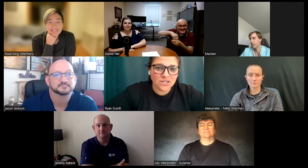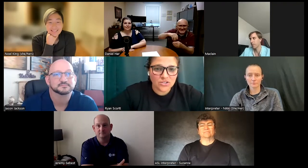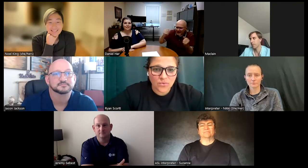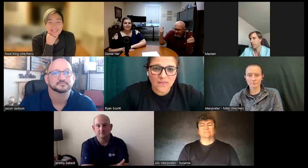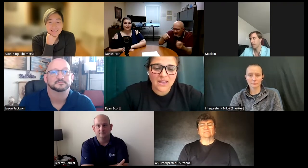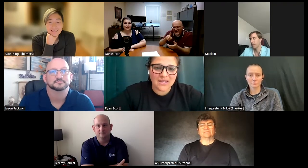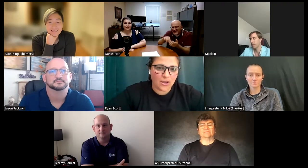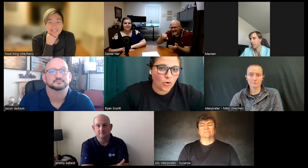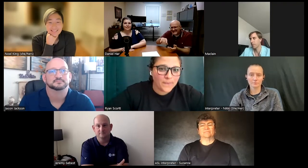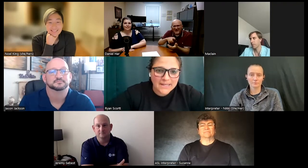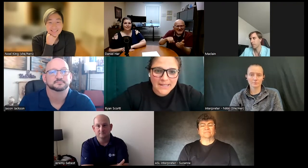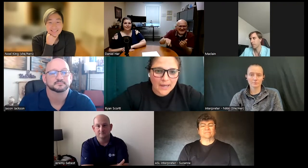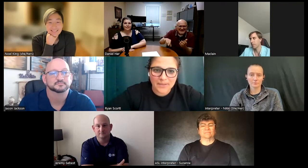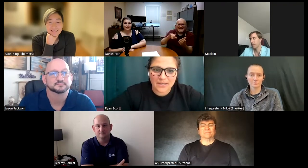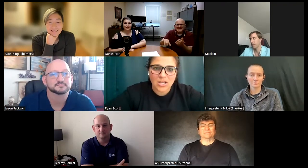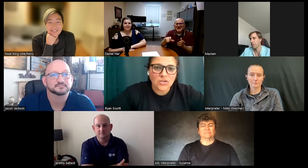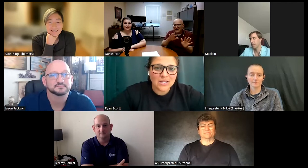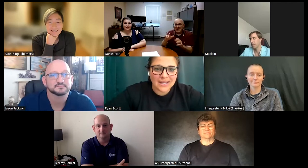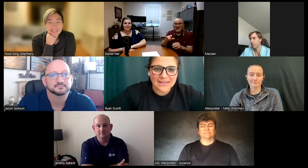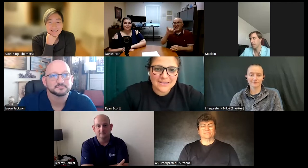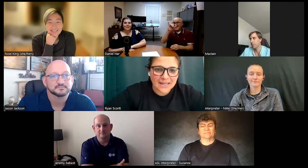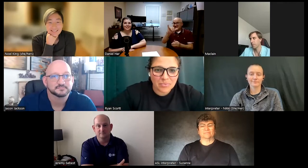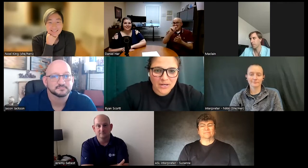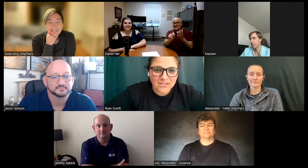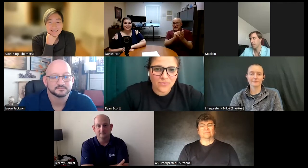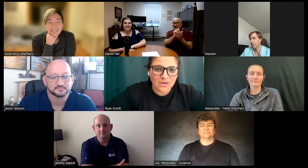we could do with it and I opened it up and looking at the inside parts of what